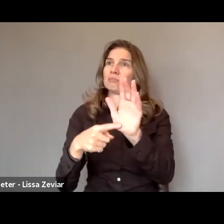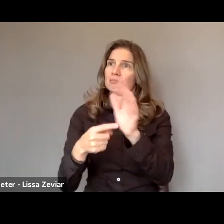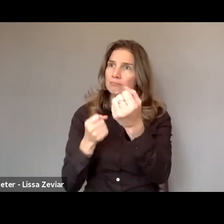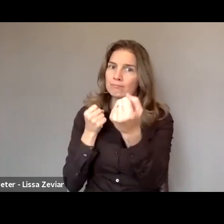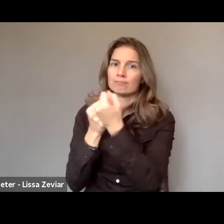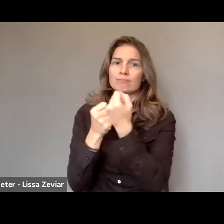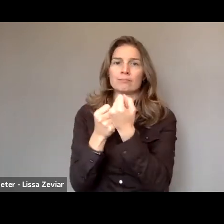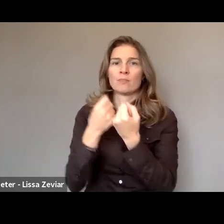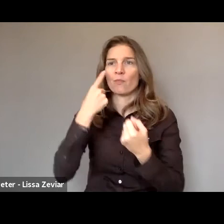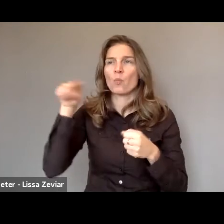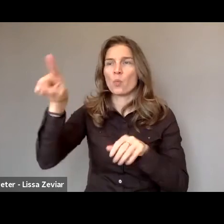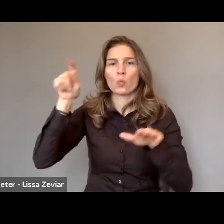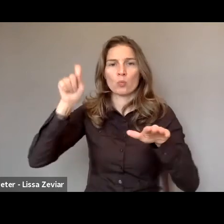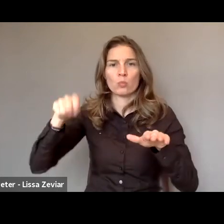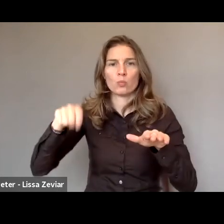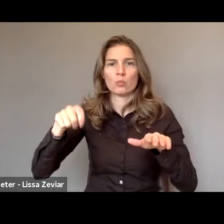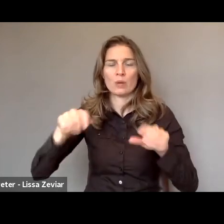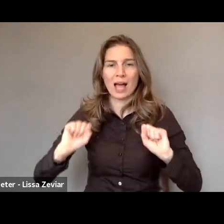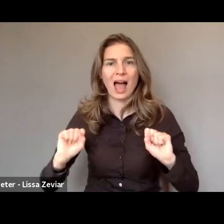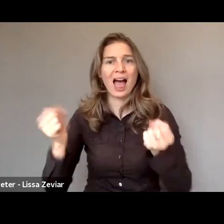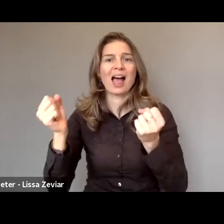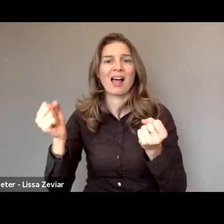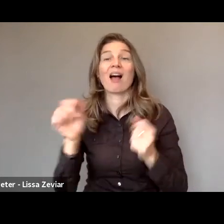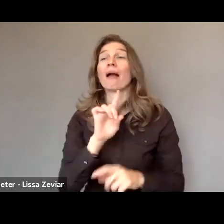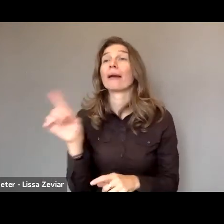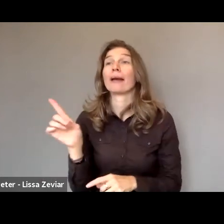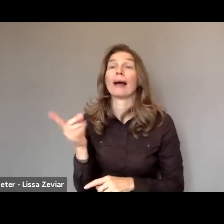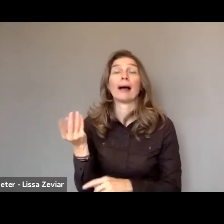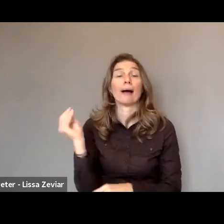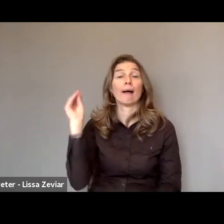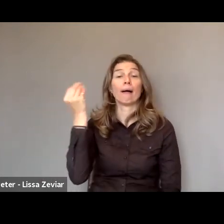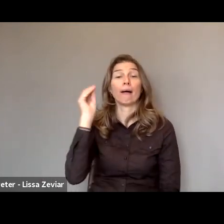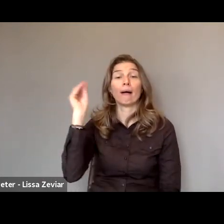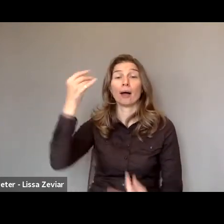upon against this widespread violation of women's rights.